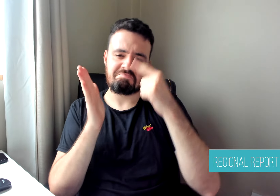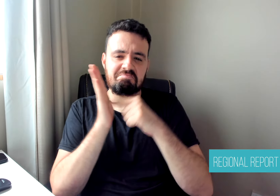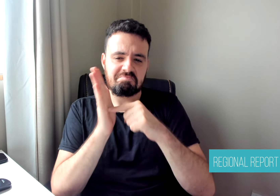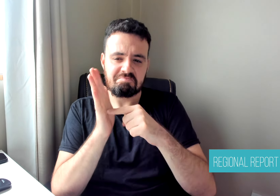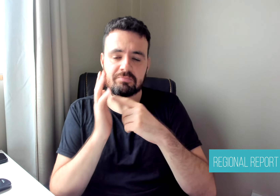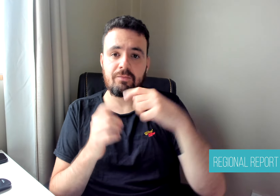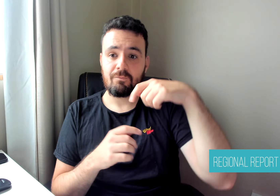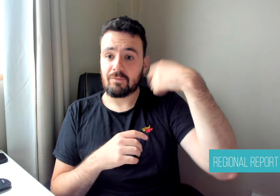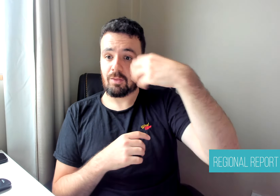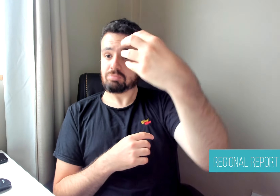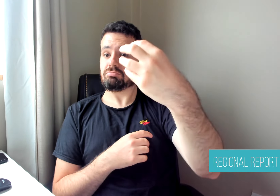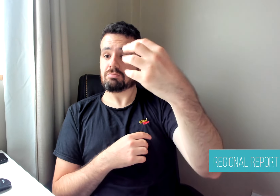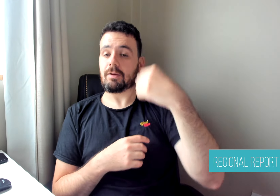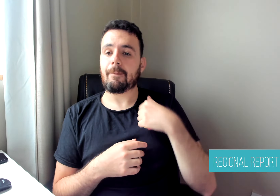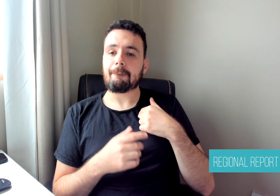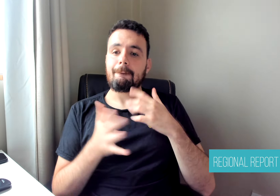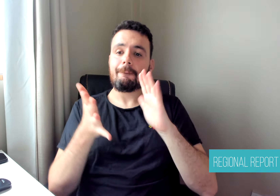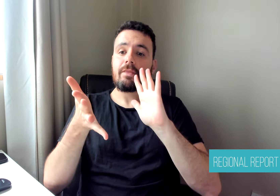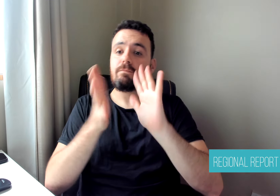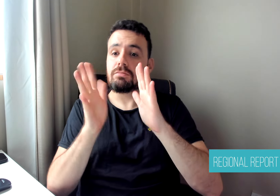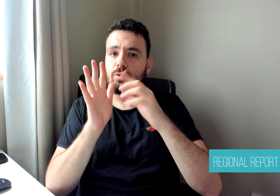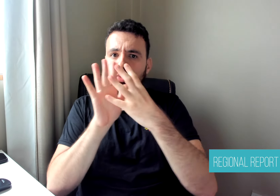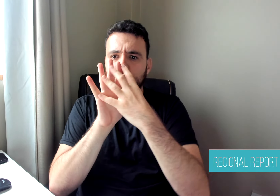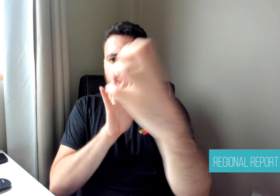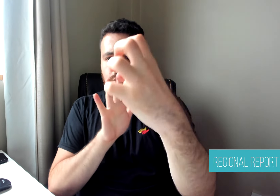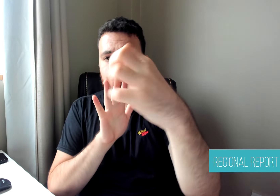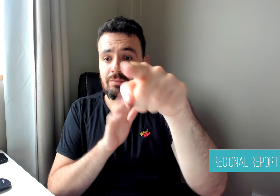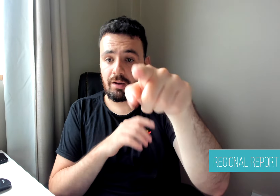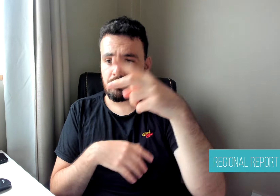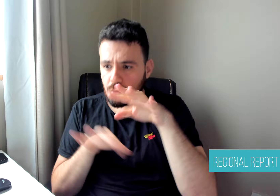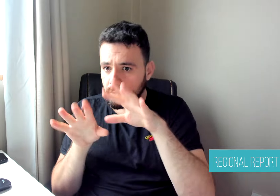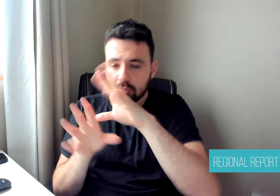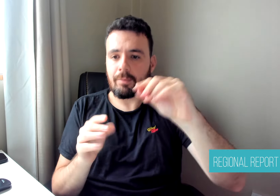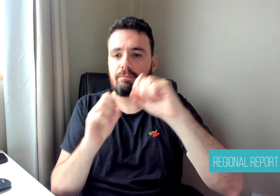the word or concept that the person has expressed appears